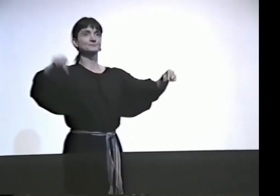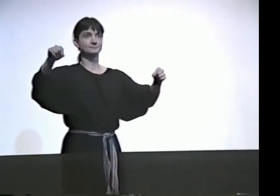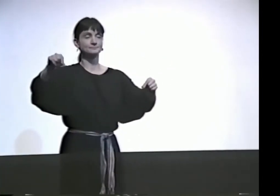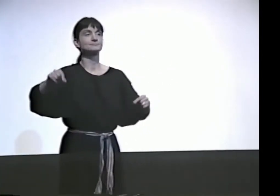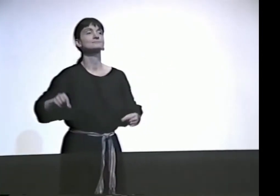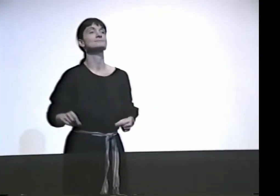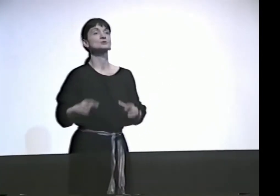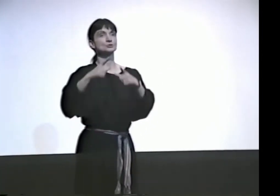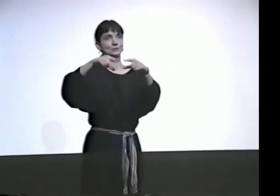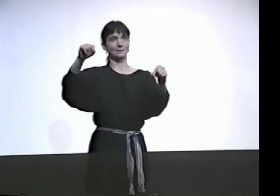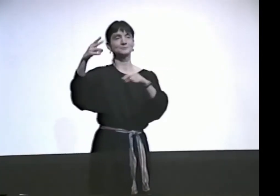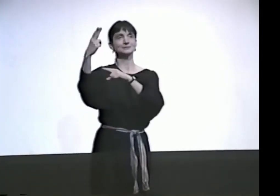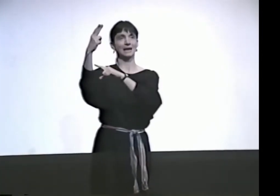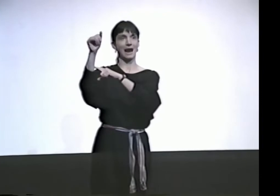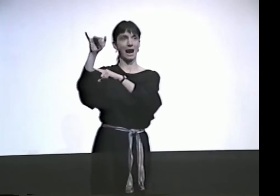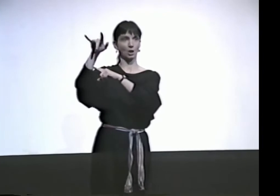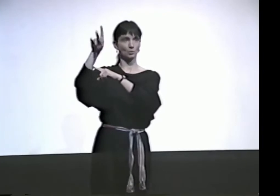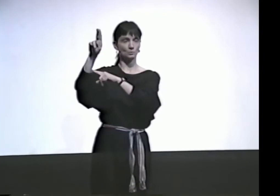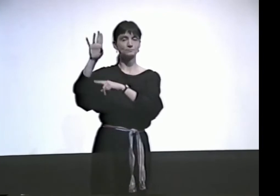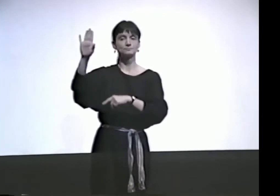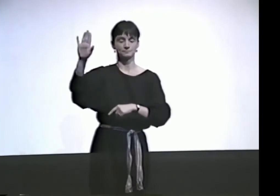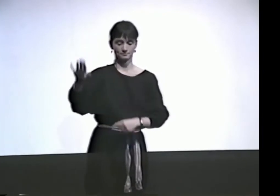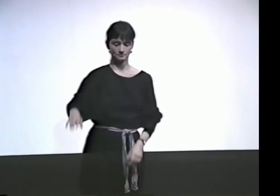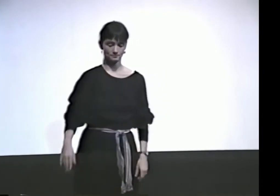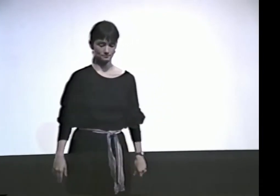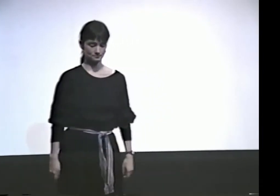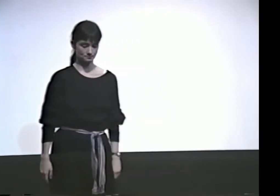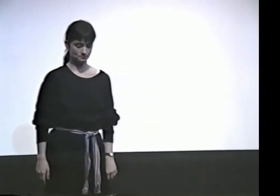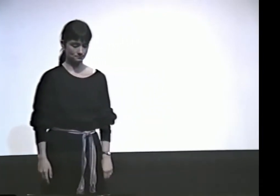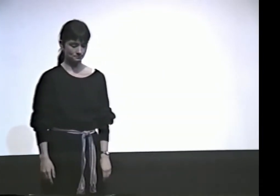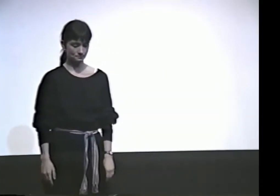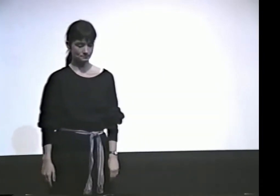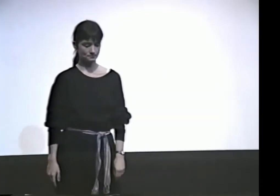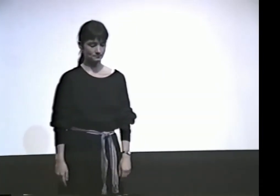'CAUSE IT'S AN ISLAND. THIS IS A HAIKU.